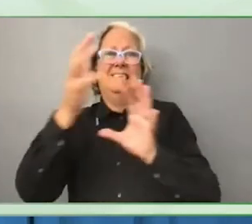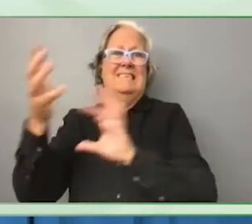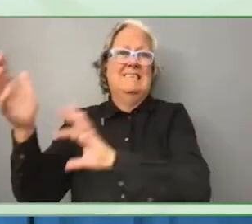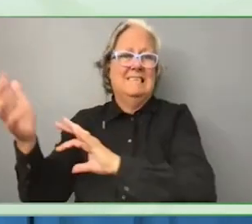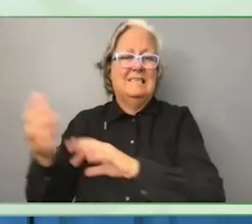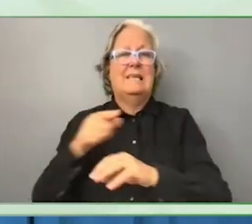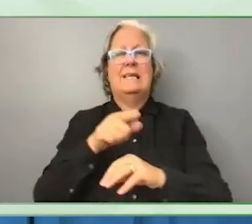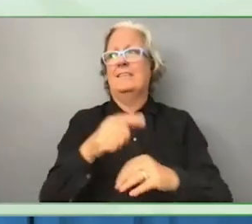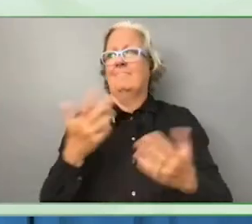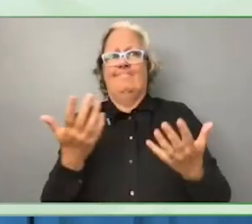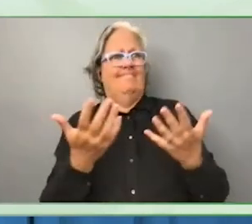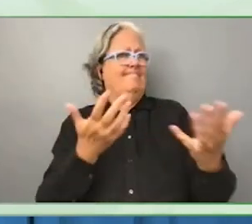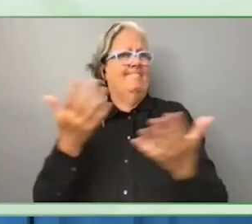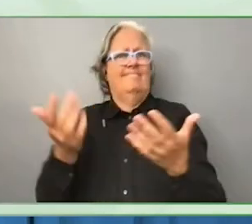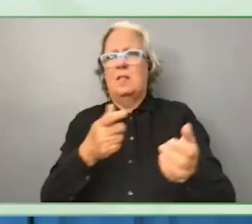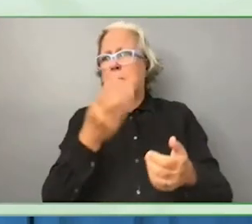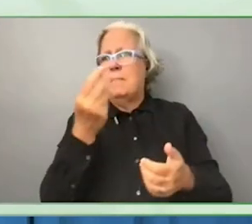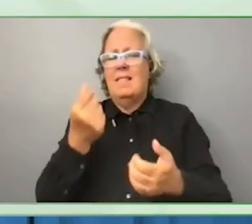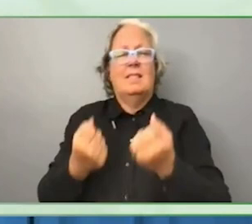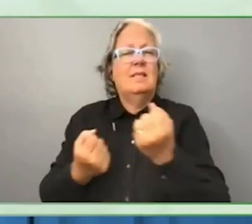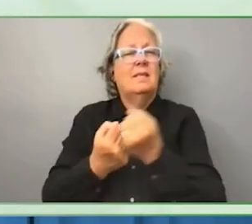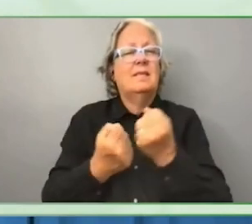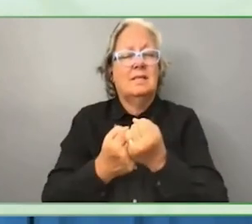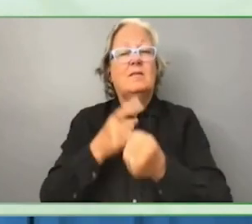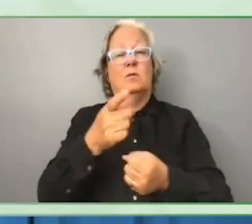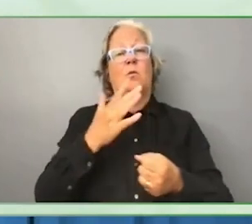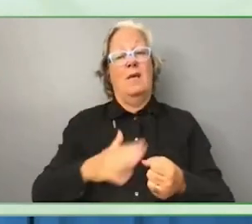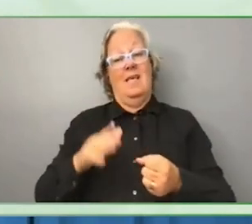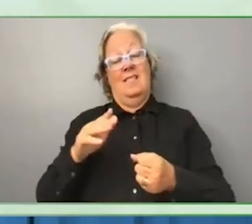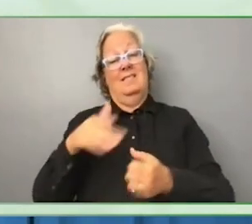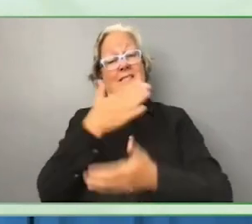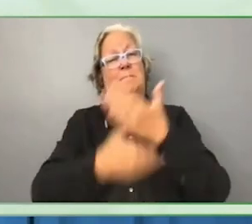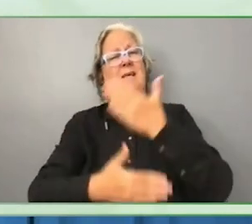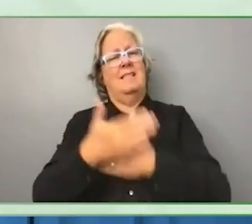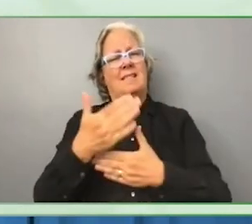We know that often funding for disability gets dropped as a priority when this happens.